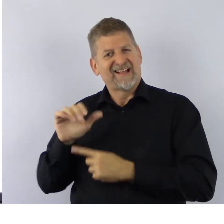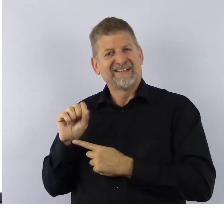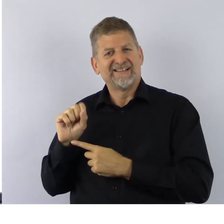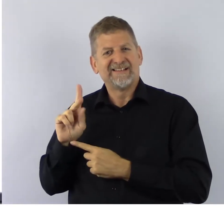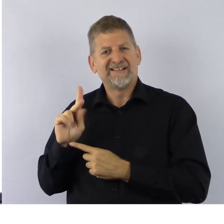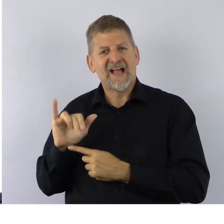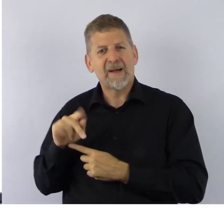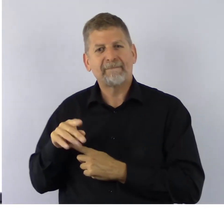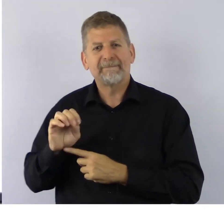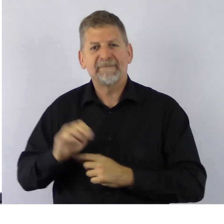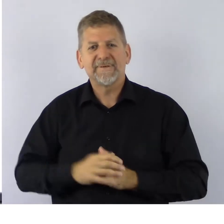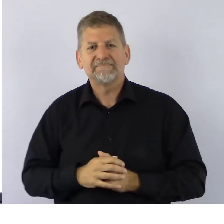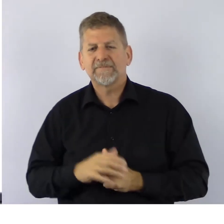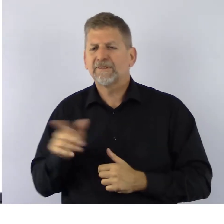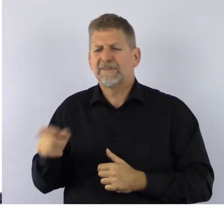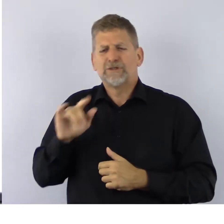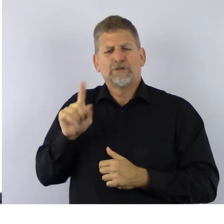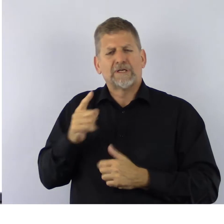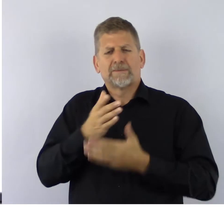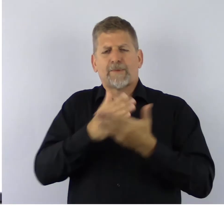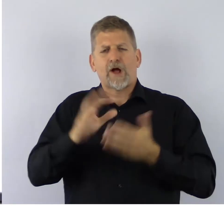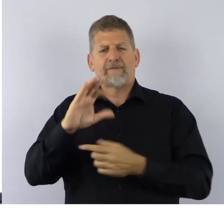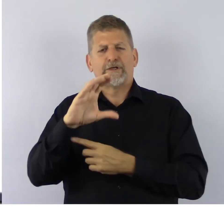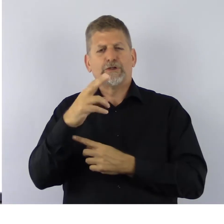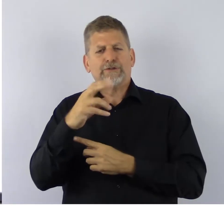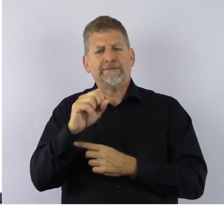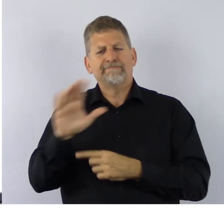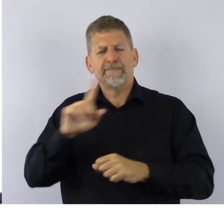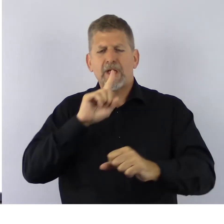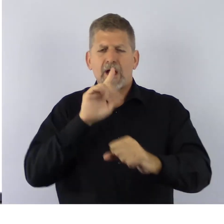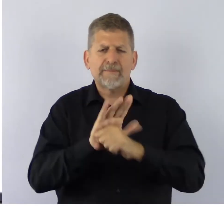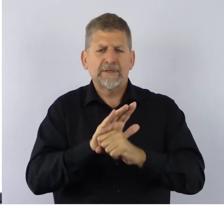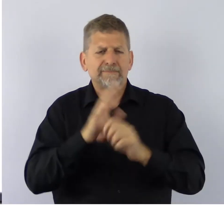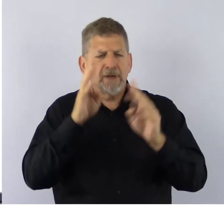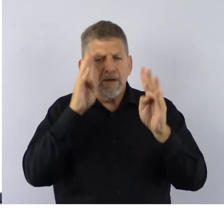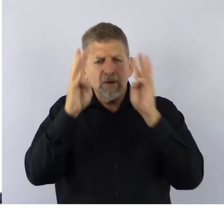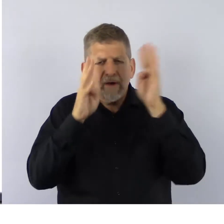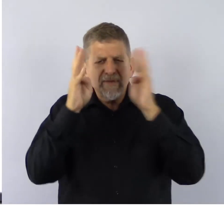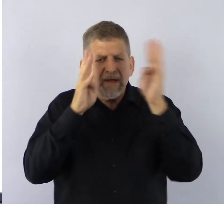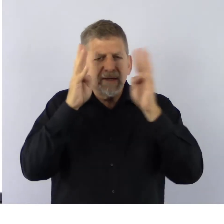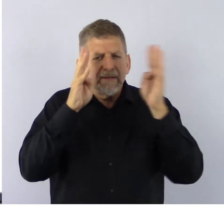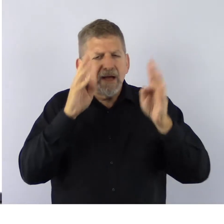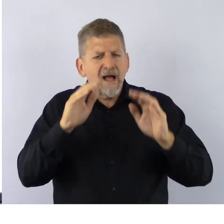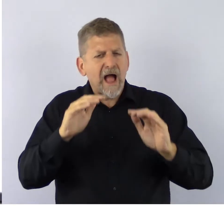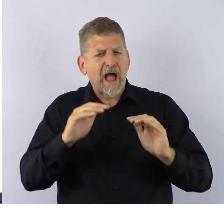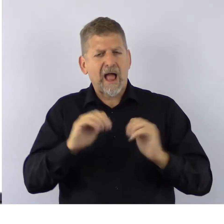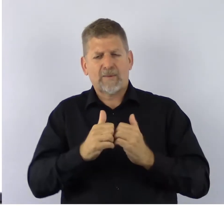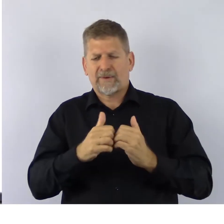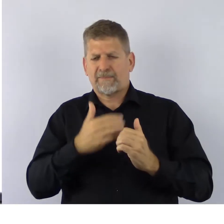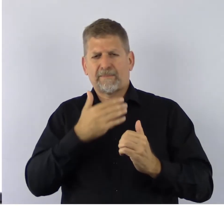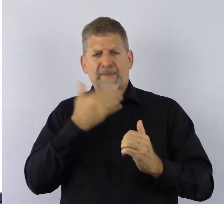is just part of CHS’s commitment to innovate when it comes to how we deliver our services.